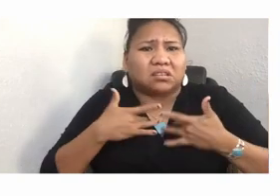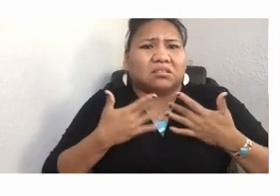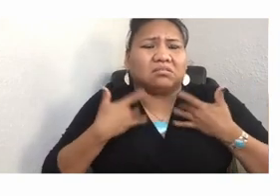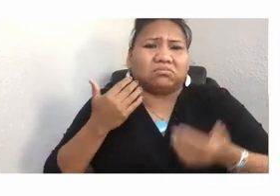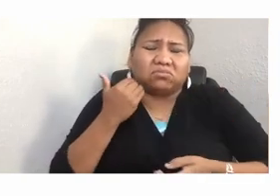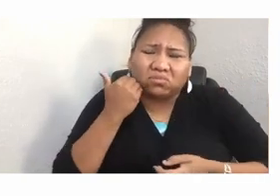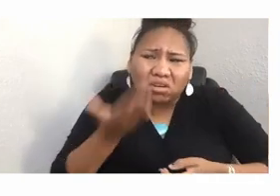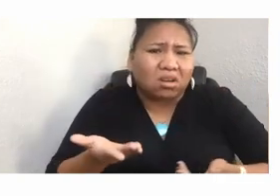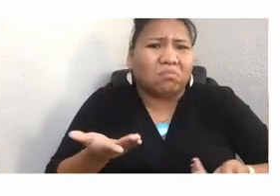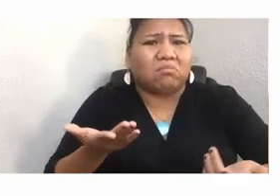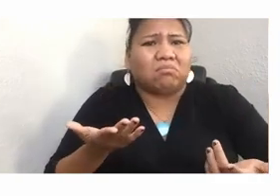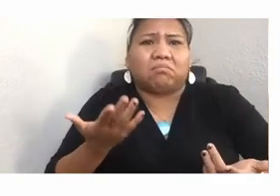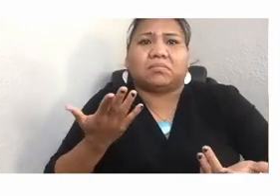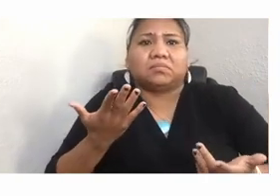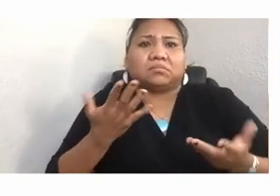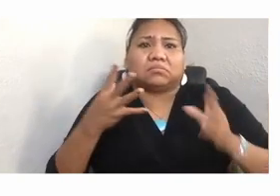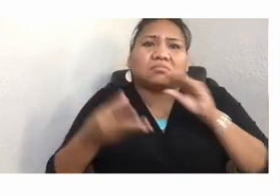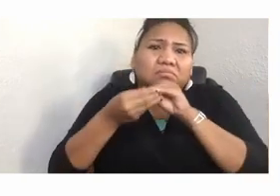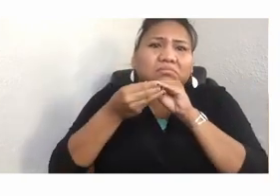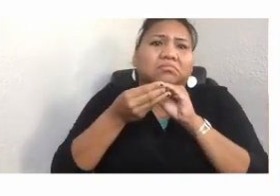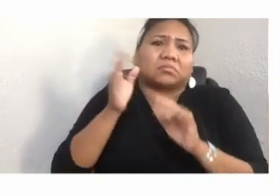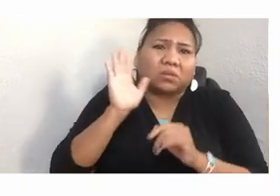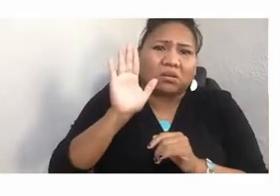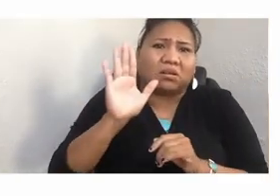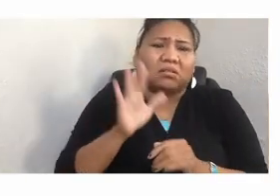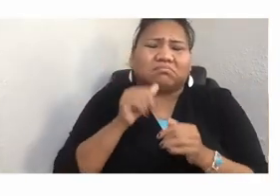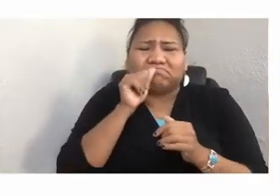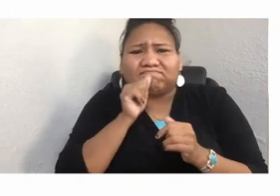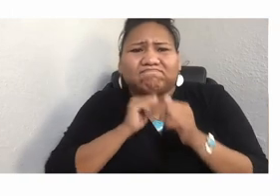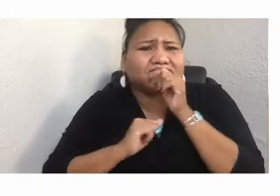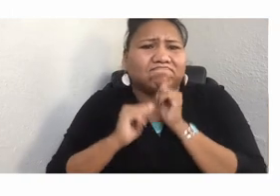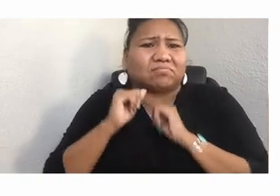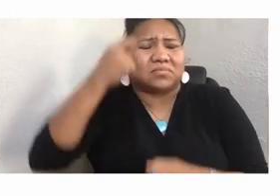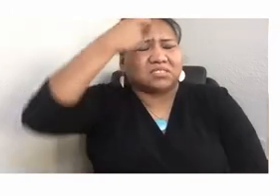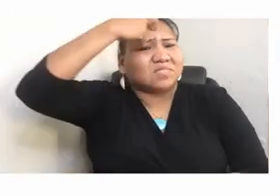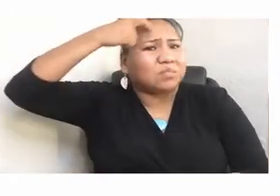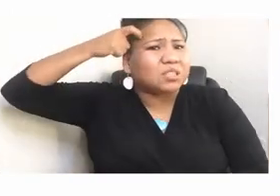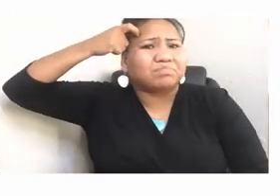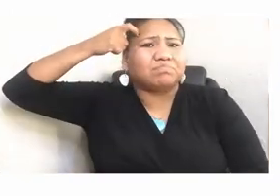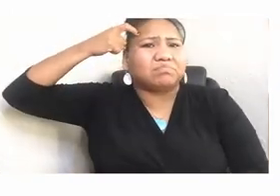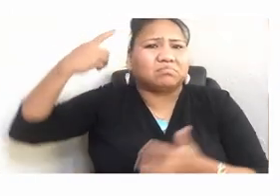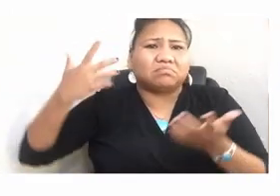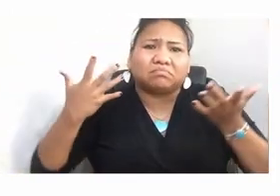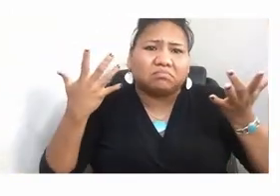suffering and the trauma, since I had nothing better to offer them to offset the negative imagery